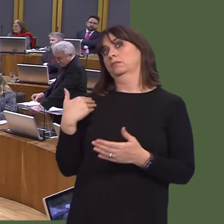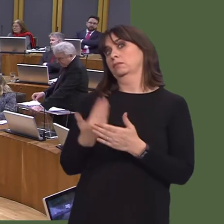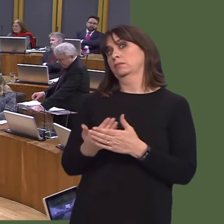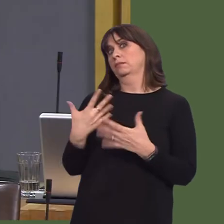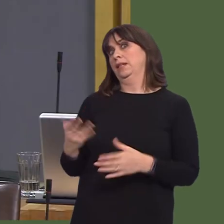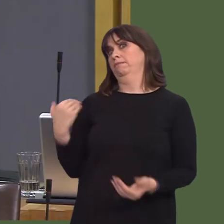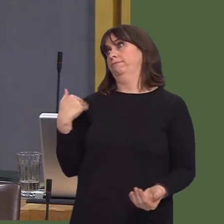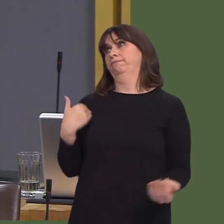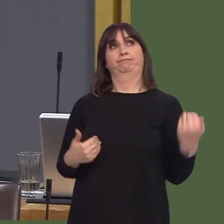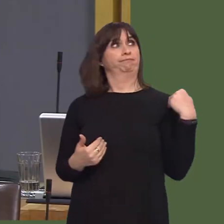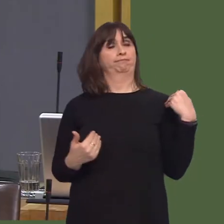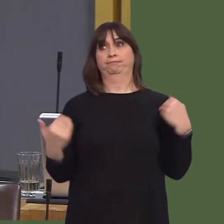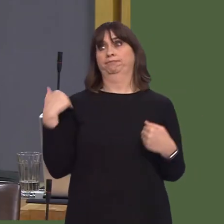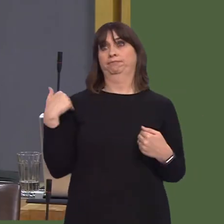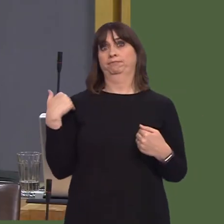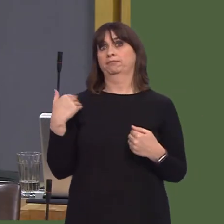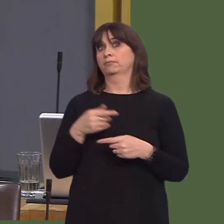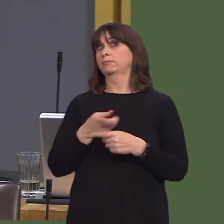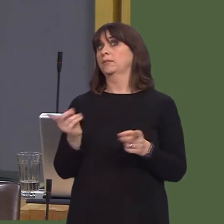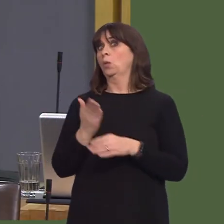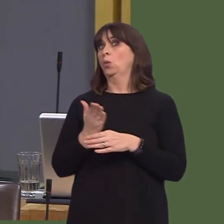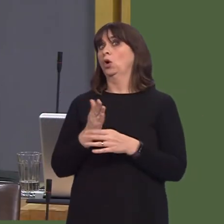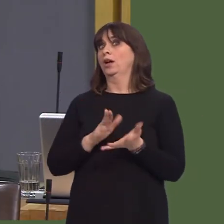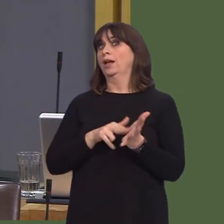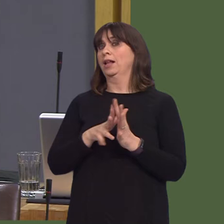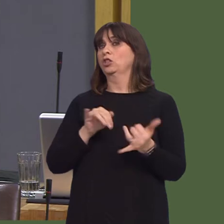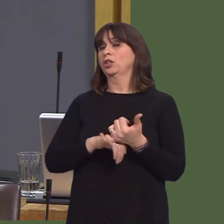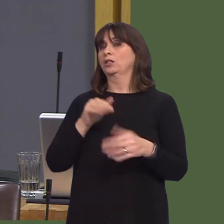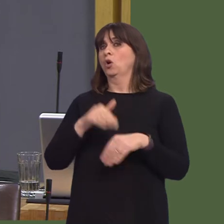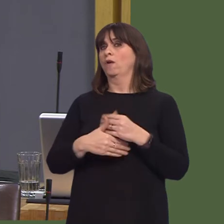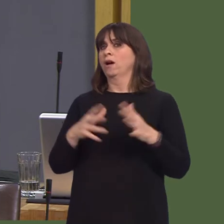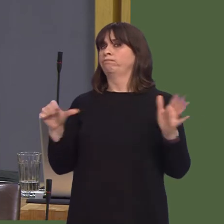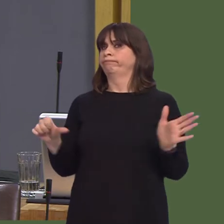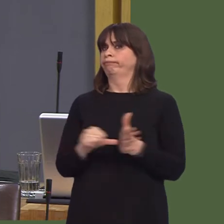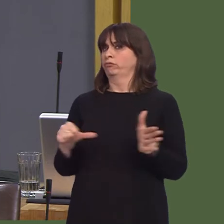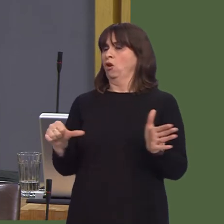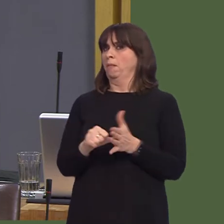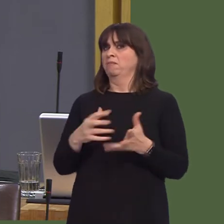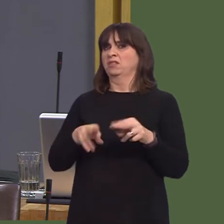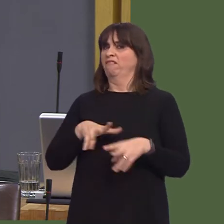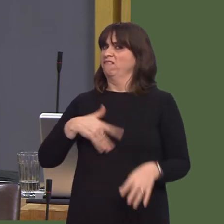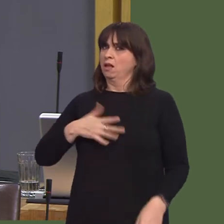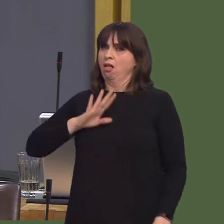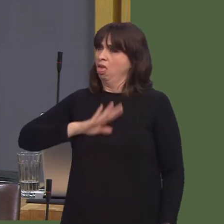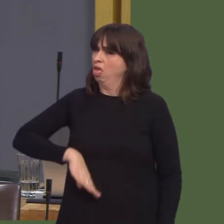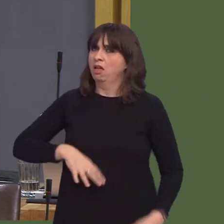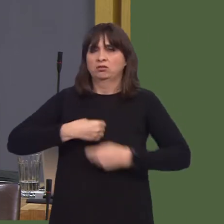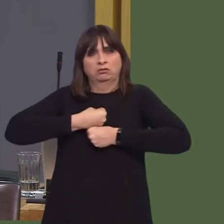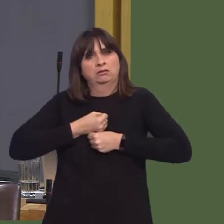for themselves after being discharged from hospital. What is your Government going to do to ensure that everyone who is discharged from hospital has